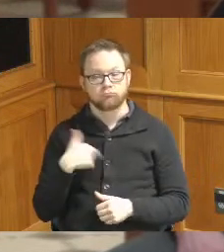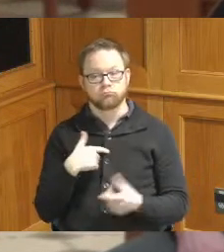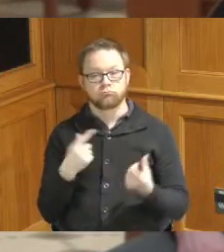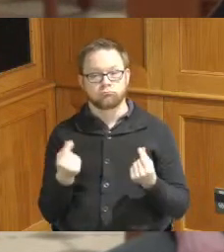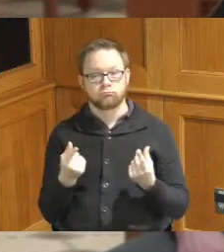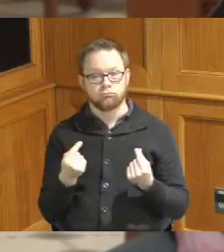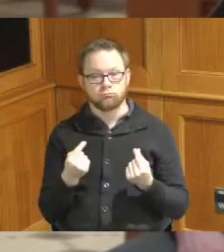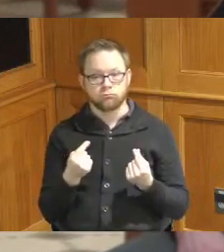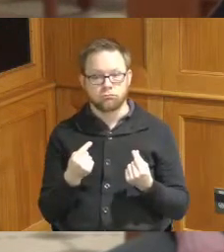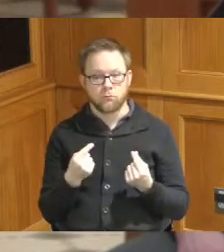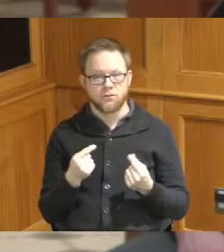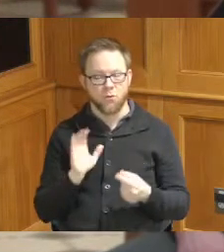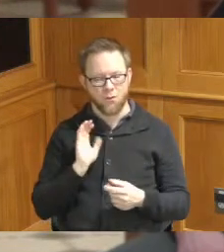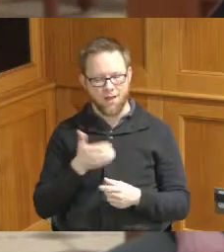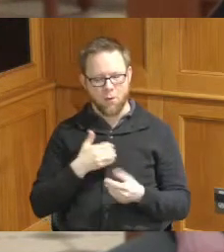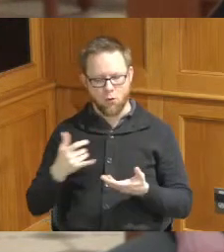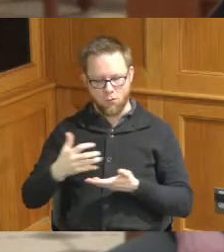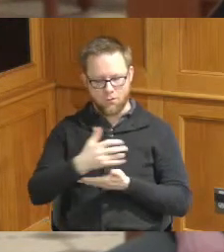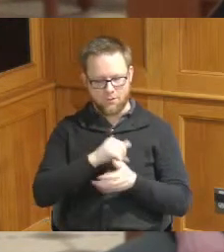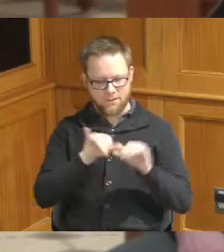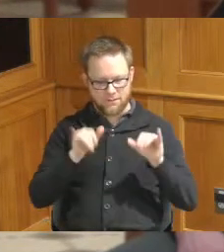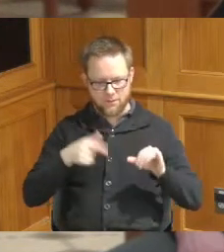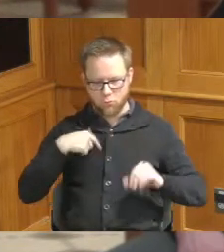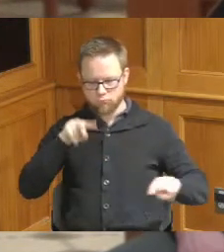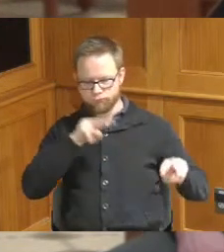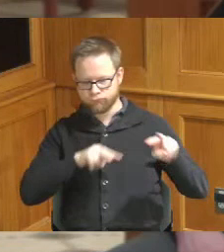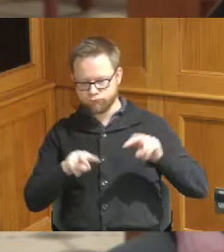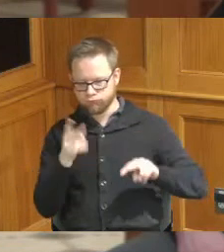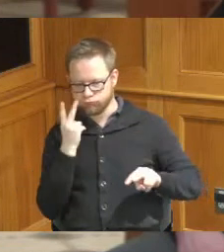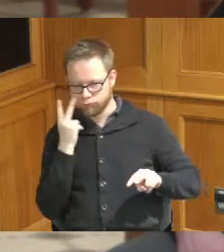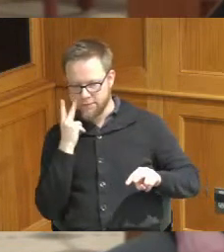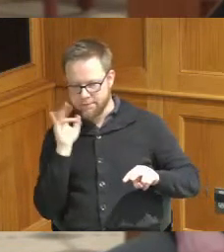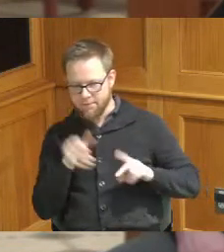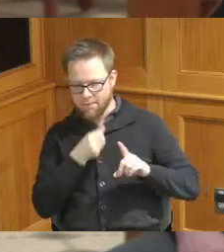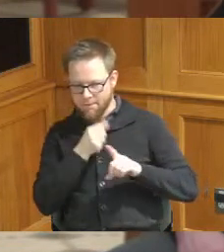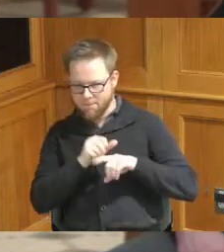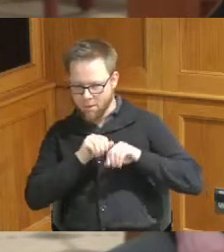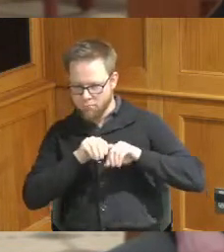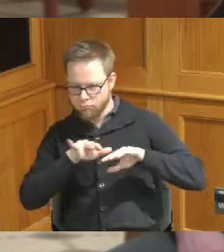monitor our collection system we could see how far the impact was we could see where the overflows